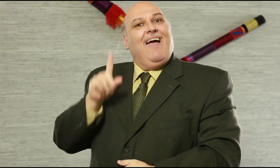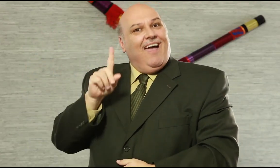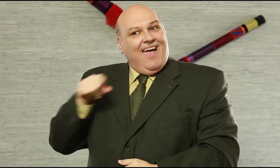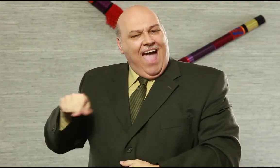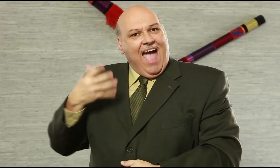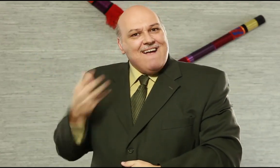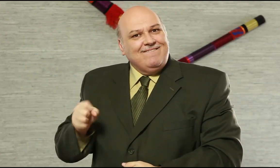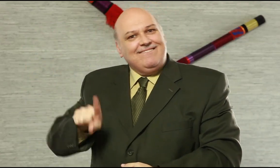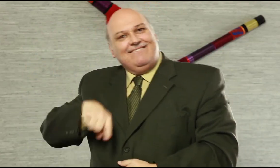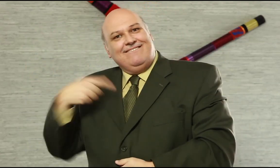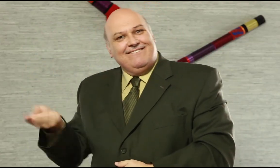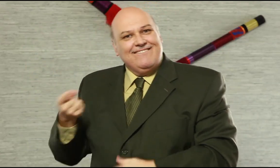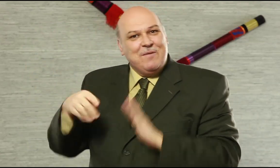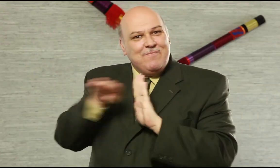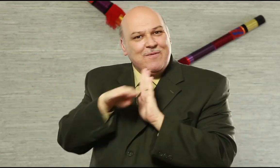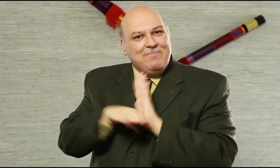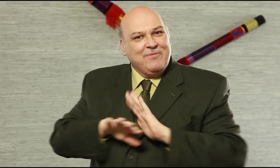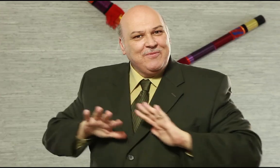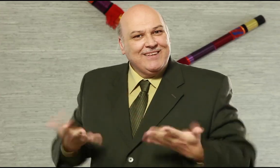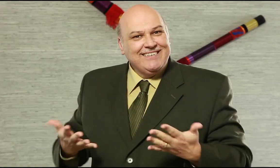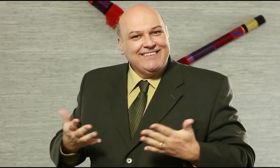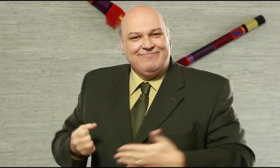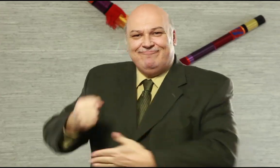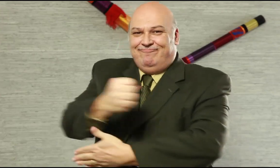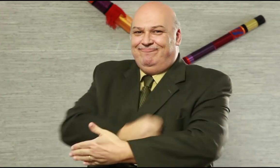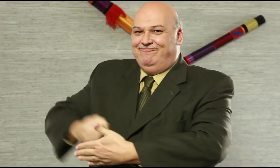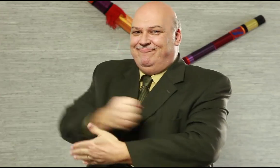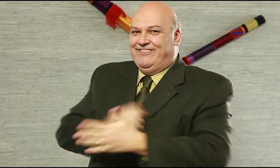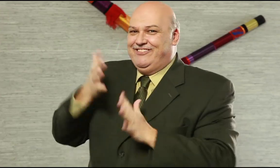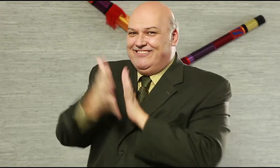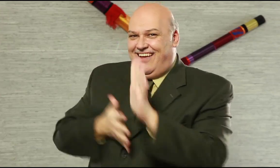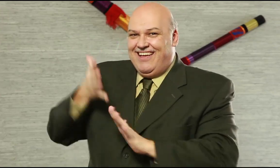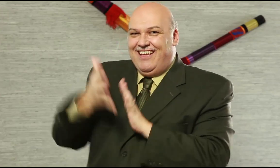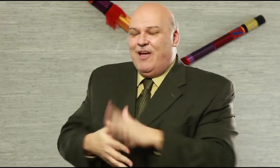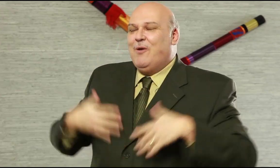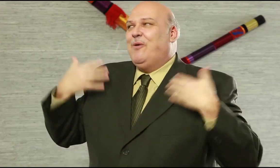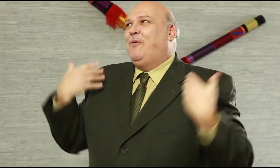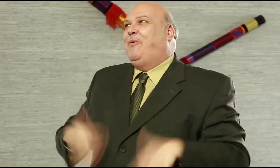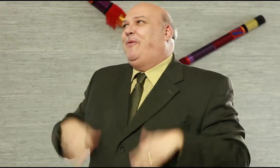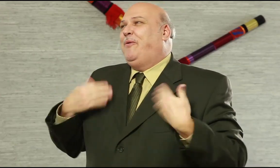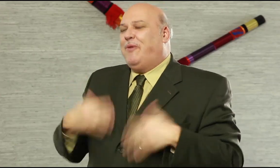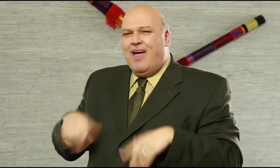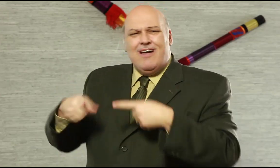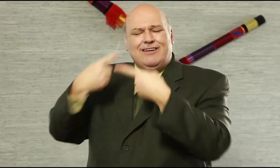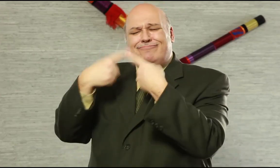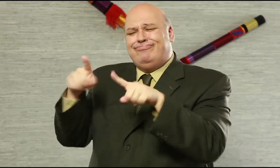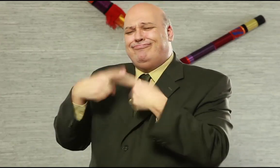Each “CookSign” recipe will also be included in